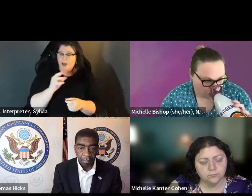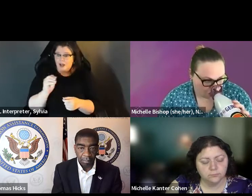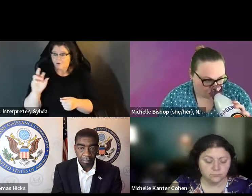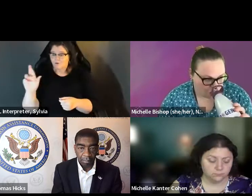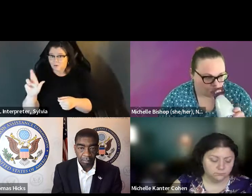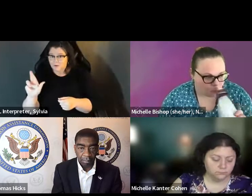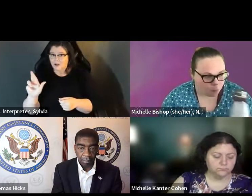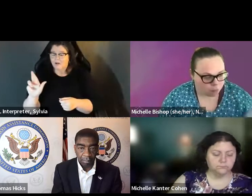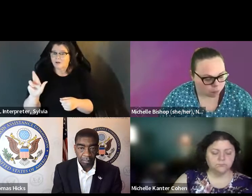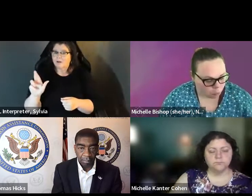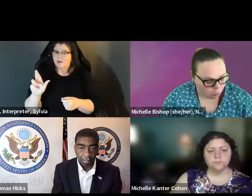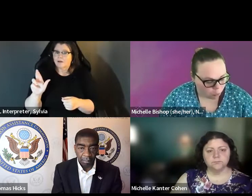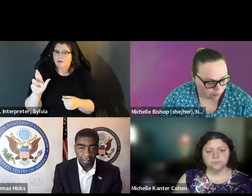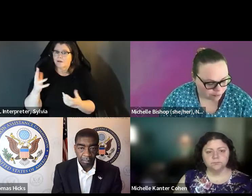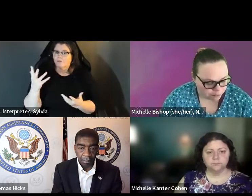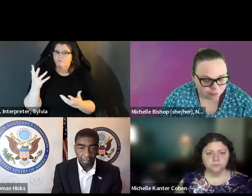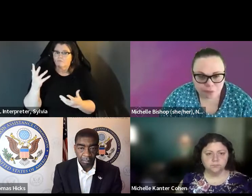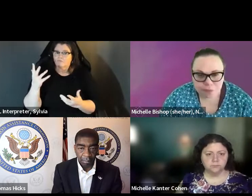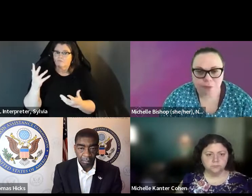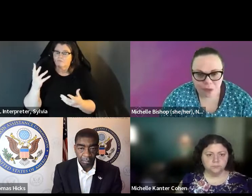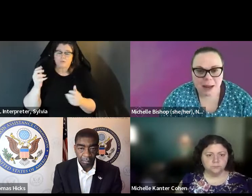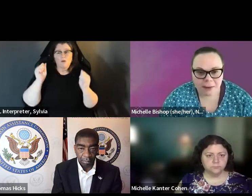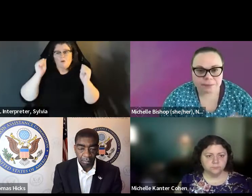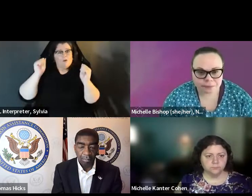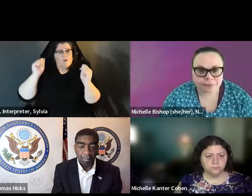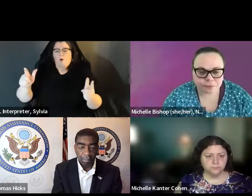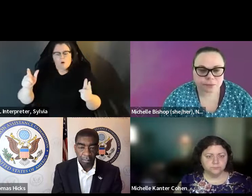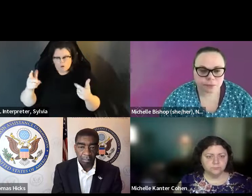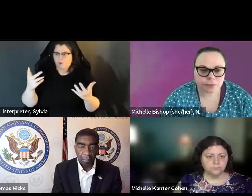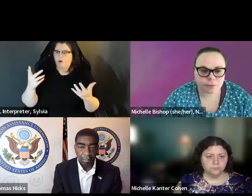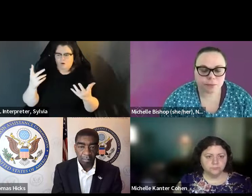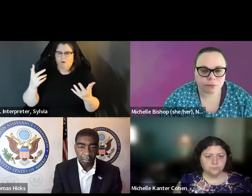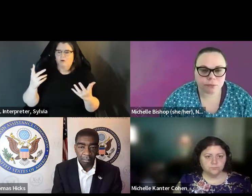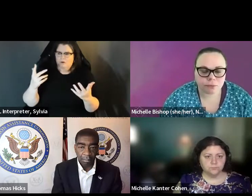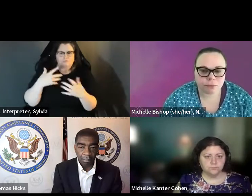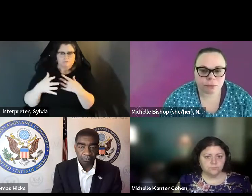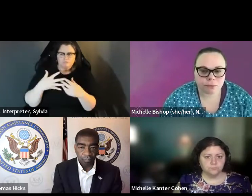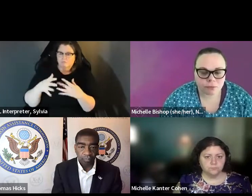I think it's very important as well because both republicans and democrats, everyone across the political spectrum, has interested in turning out people with